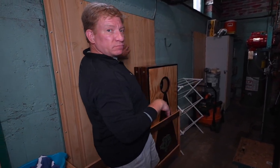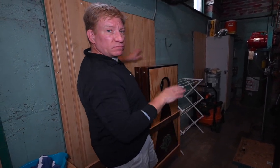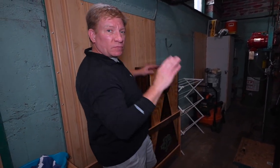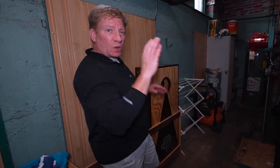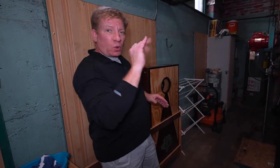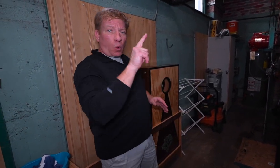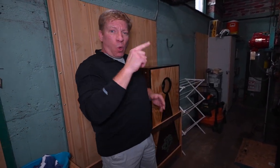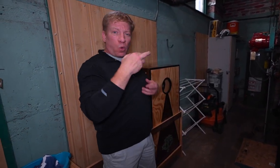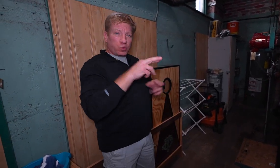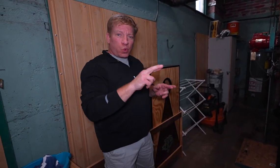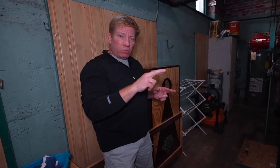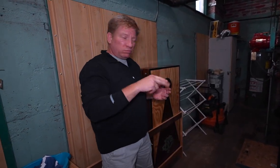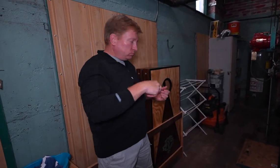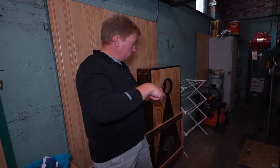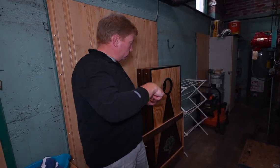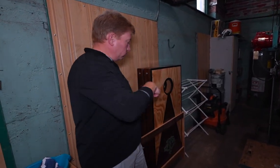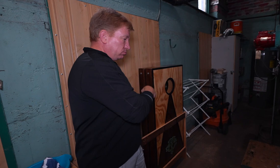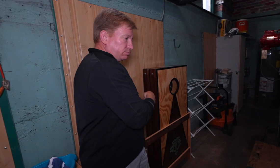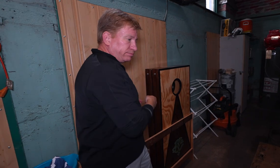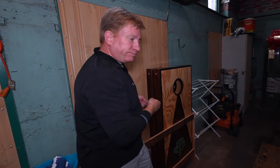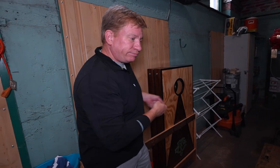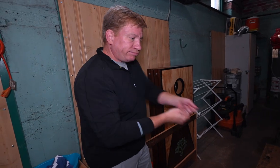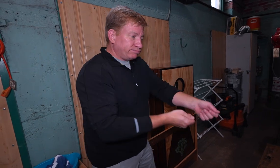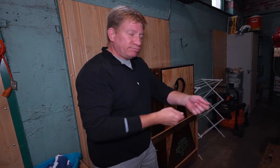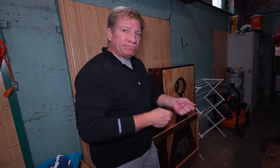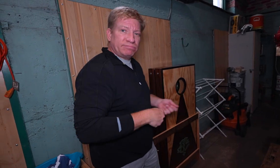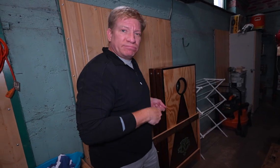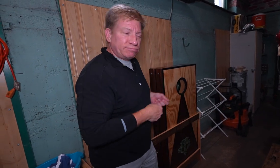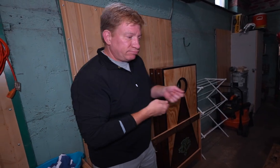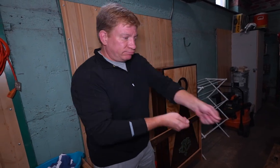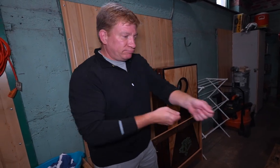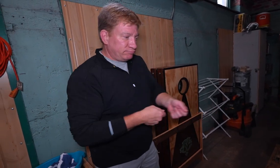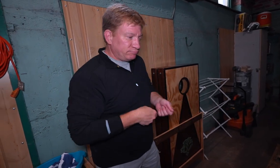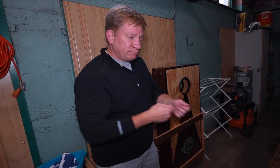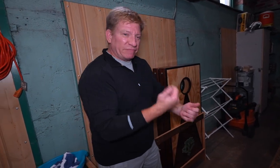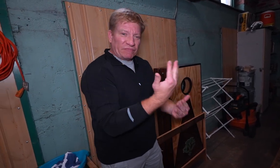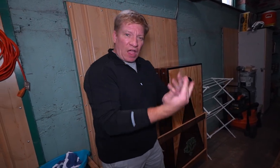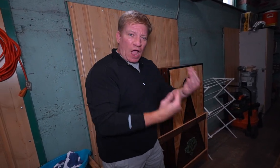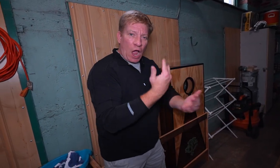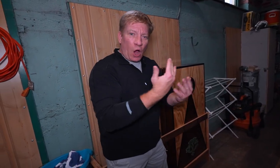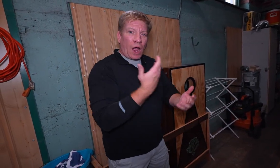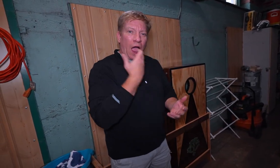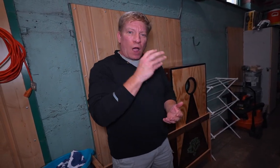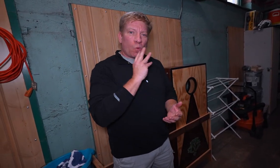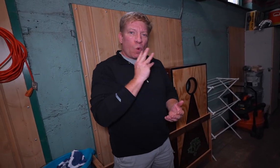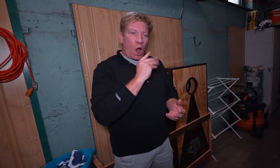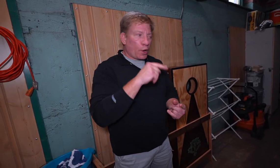This is the coal room. They would take coal from here to feed the fire. The fire would heat the water,